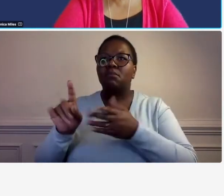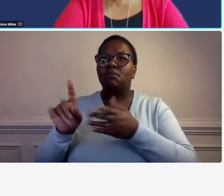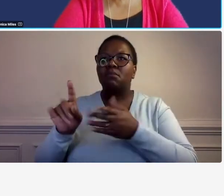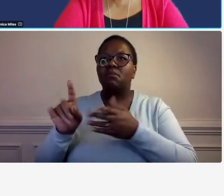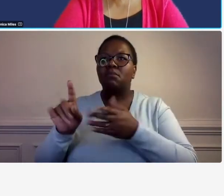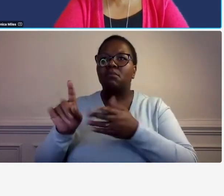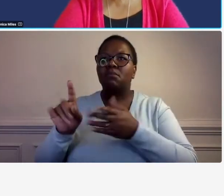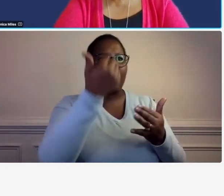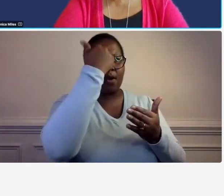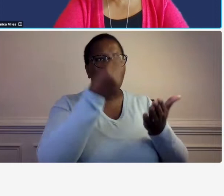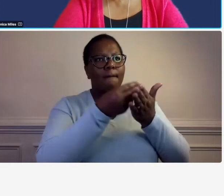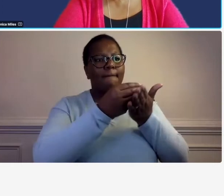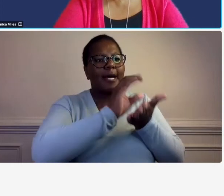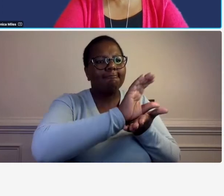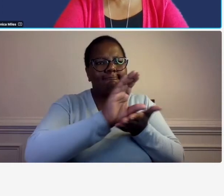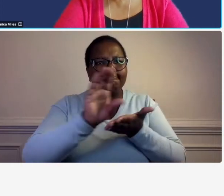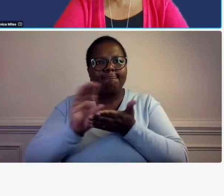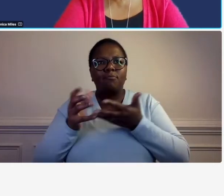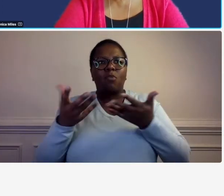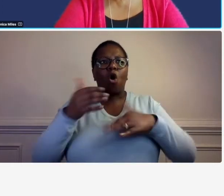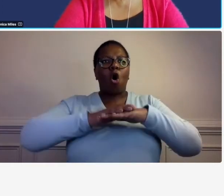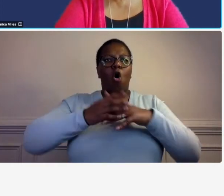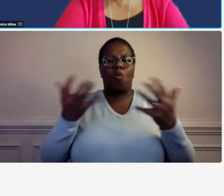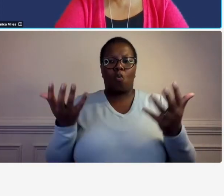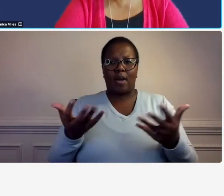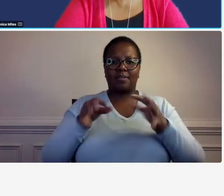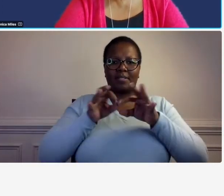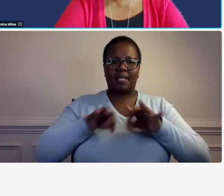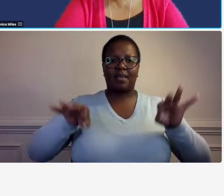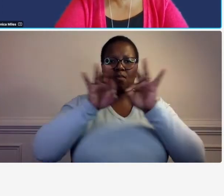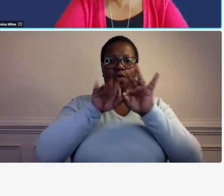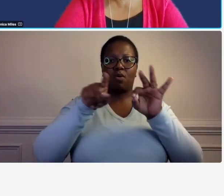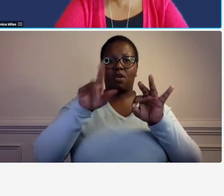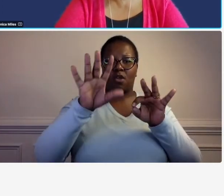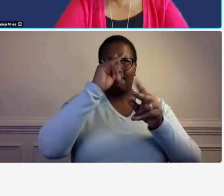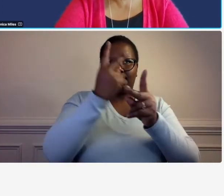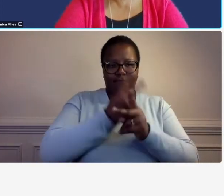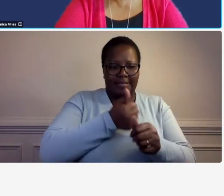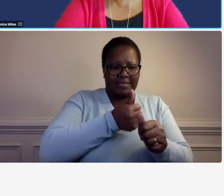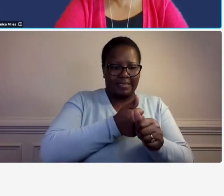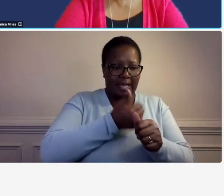so you know you have to figure out what is going to be best for you because as i said earlier each